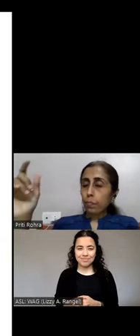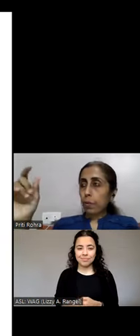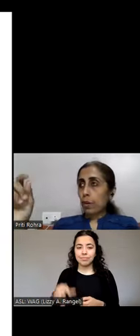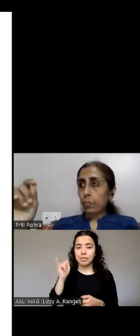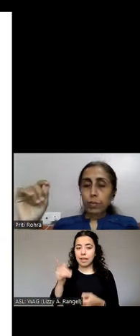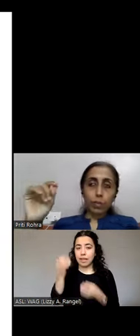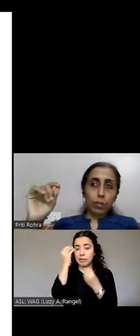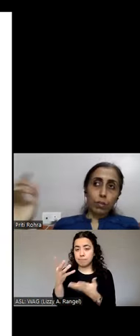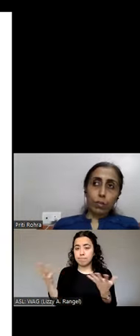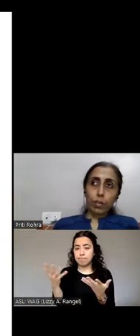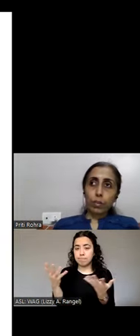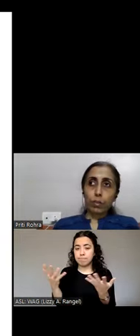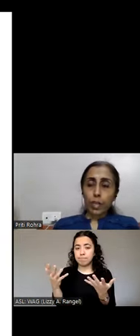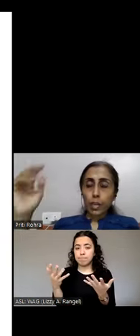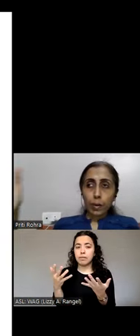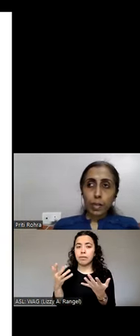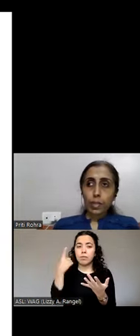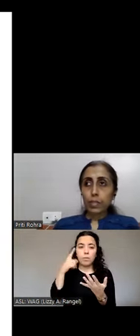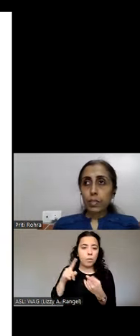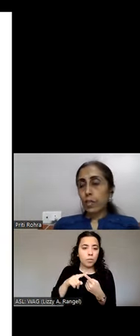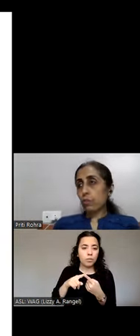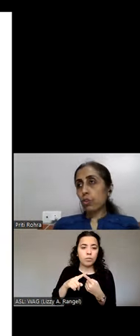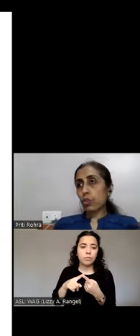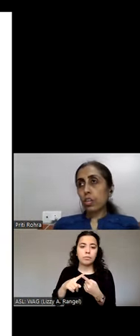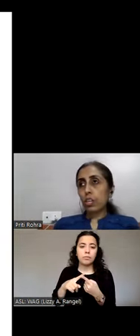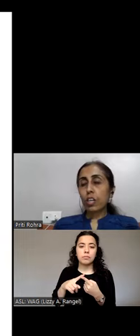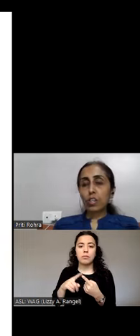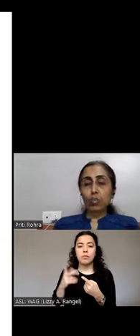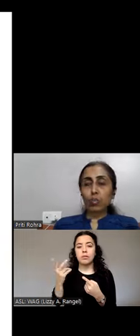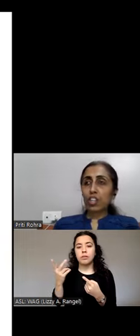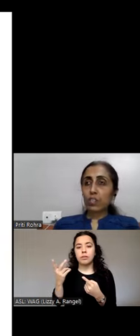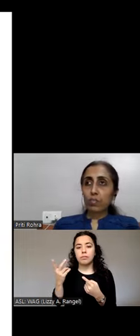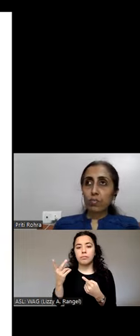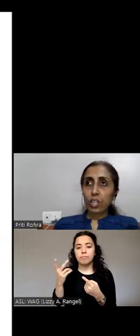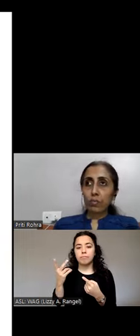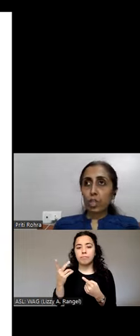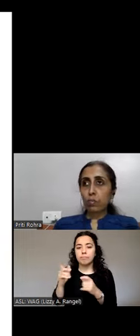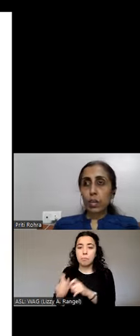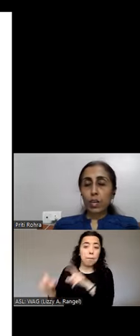pop-ups or, you know, the help icons that you would generally associate with a question mark,